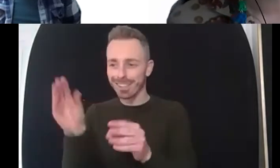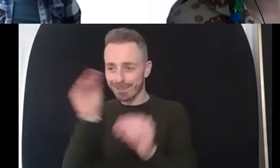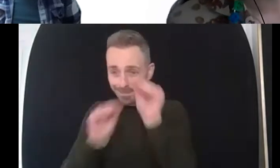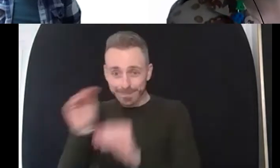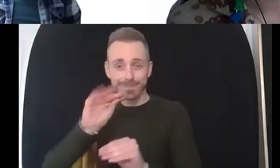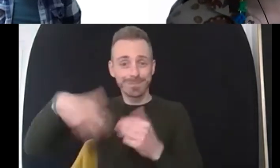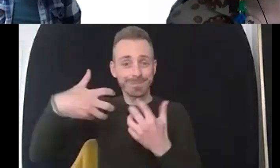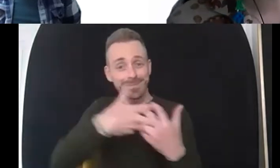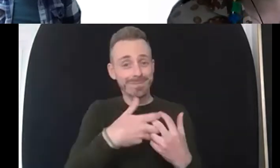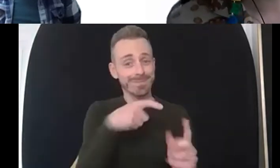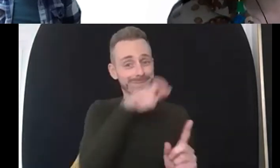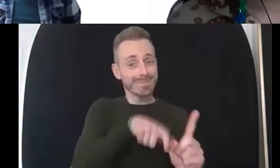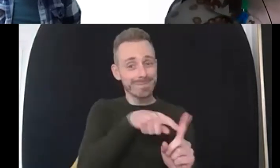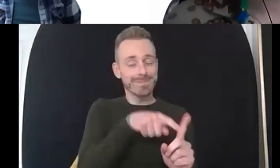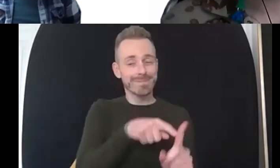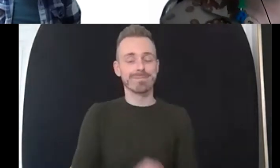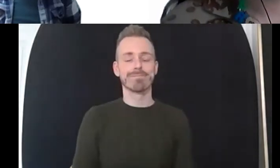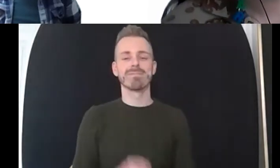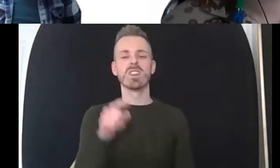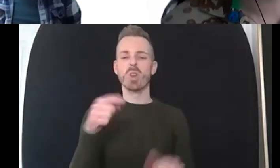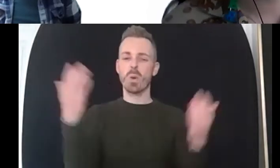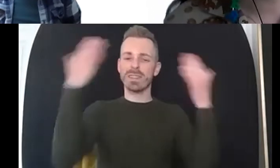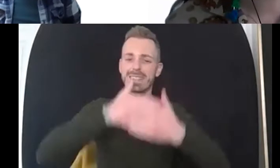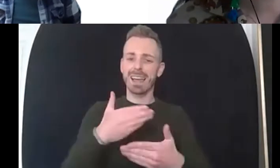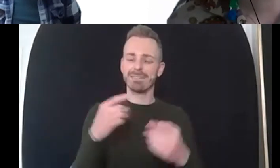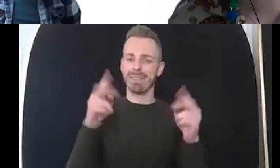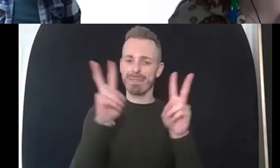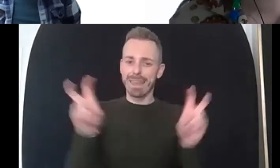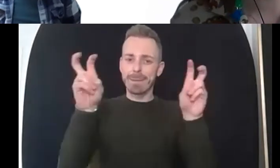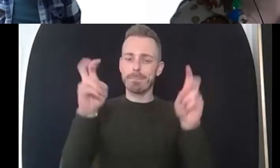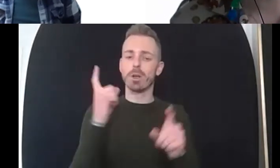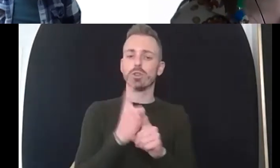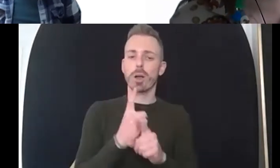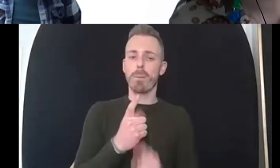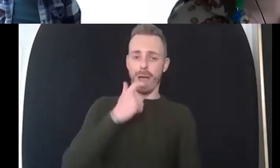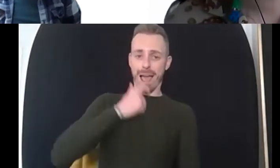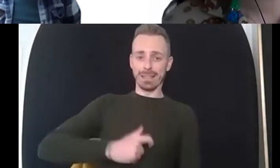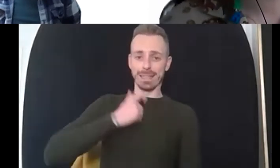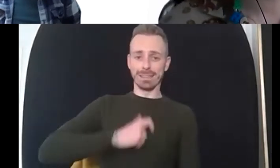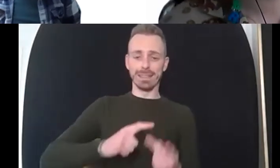around identity shame and self-acceptance um maybe you could speak to more at those specific